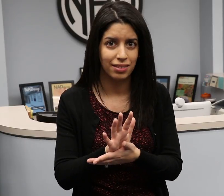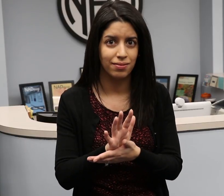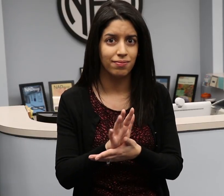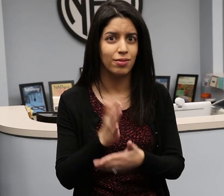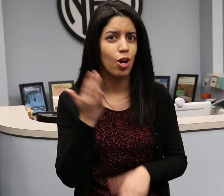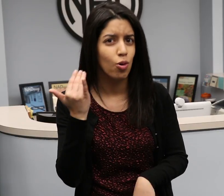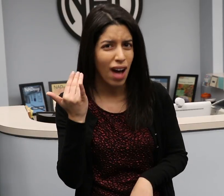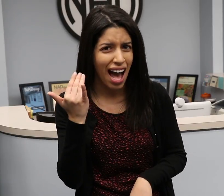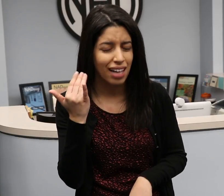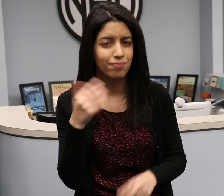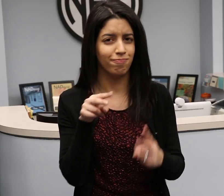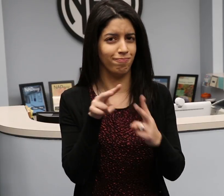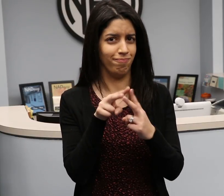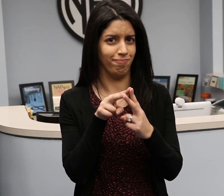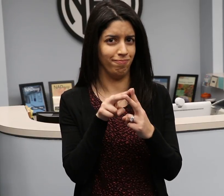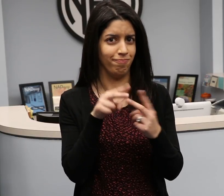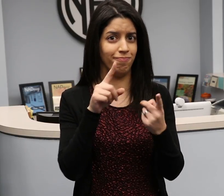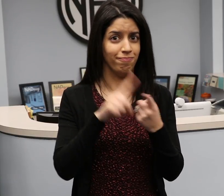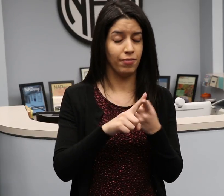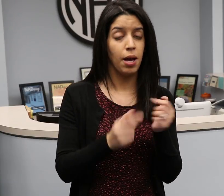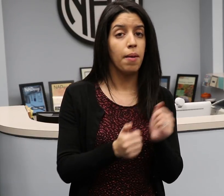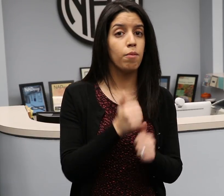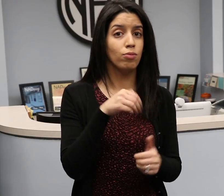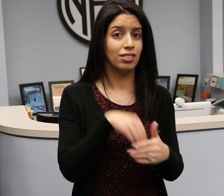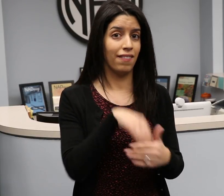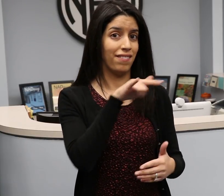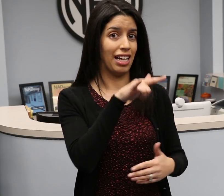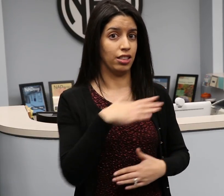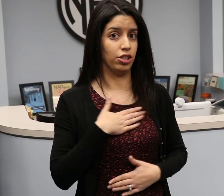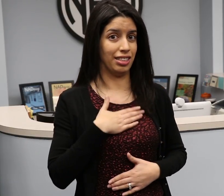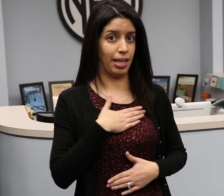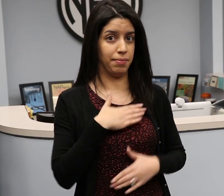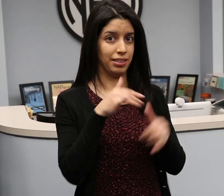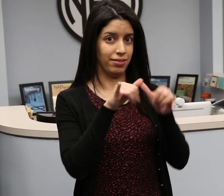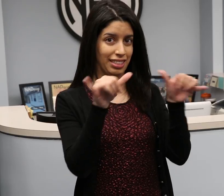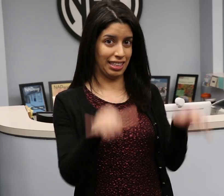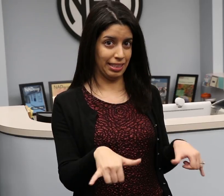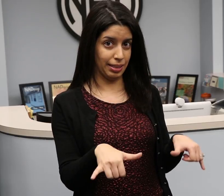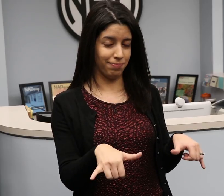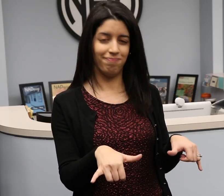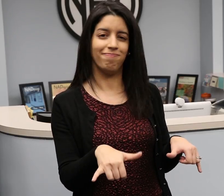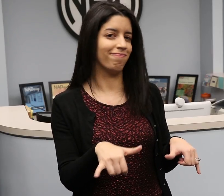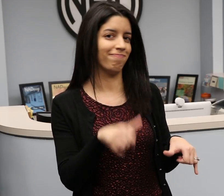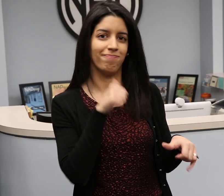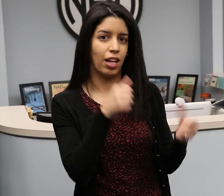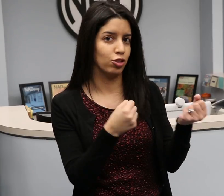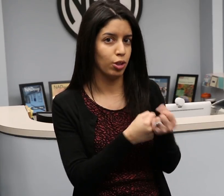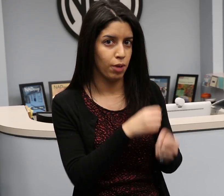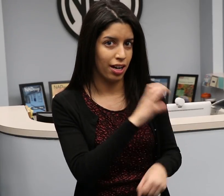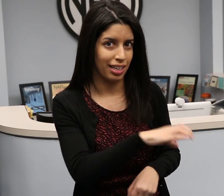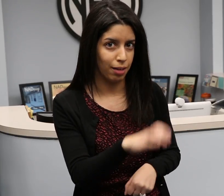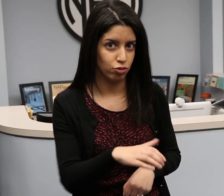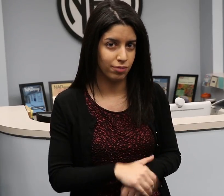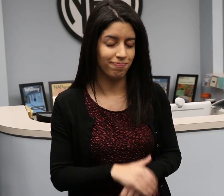This is because most airplanes have in-flight entertainment systems that do not support captioning